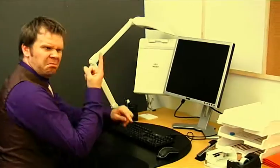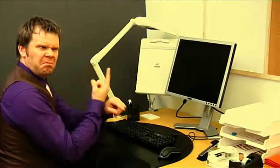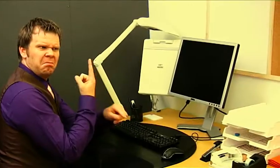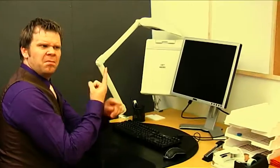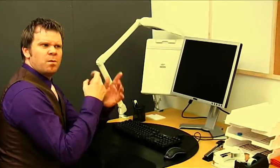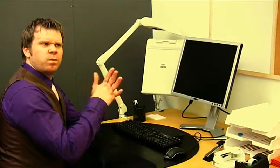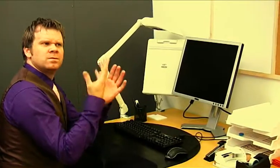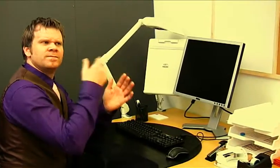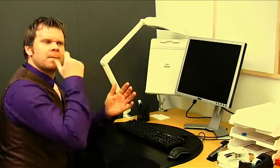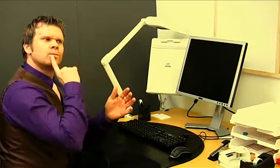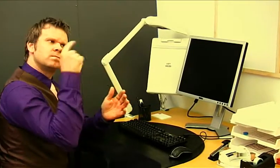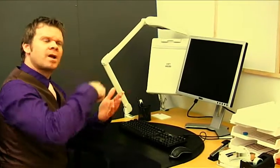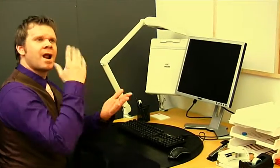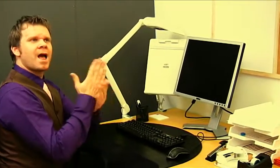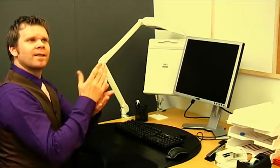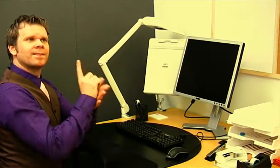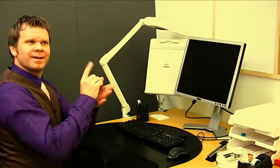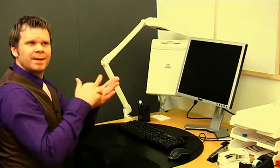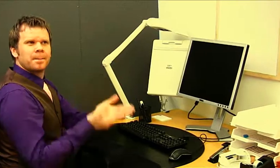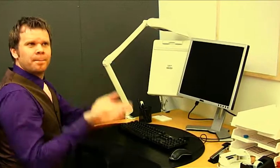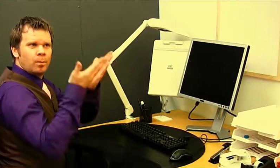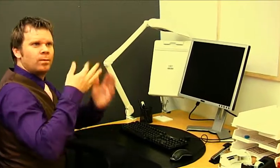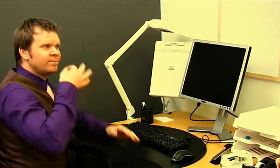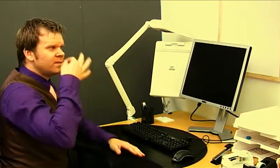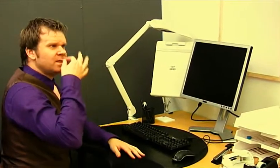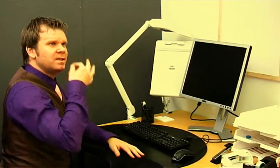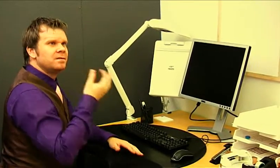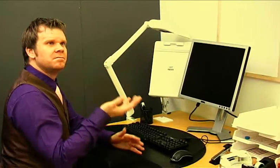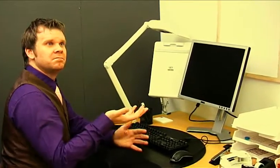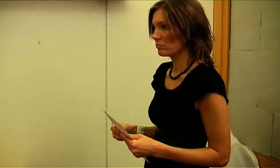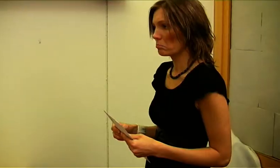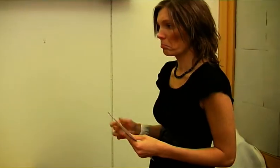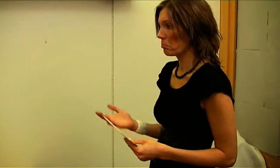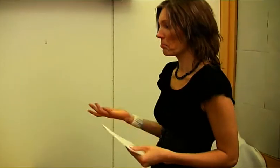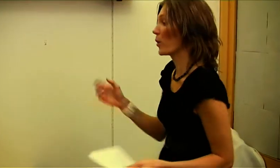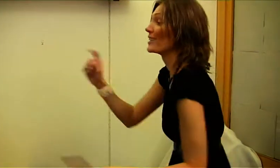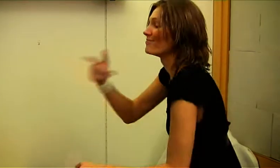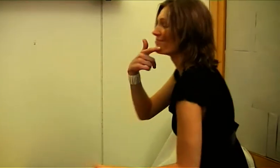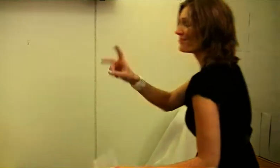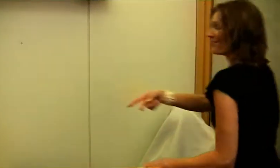Weird, he's usually always here on time for morning coffee. Okay, thanks anyways.